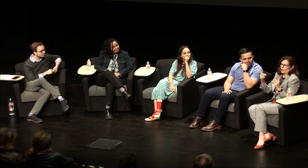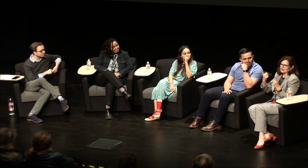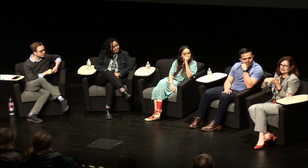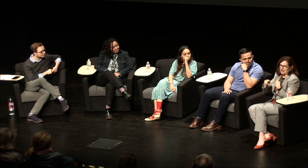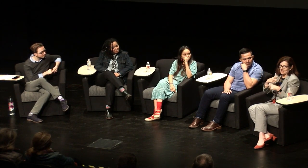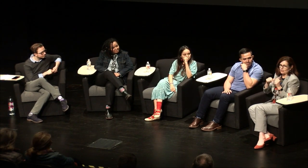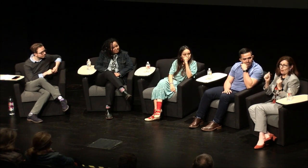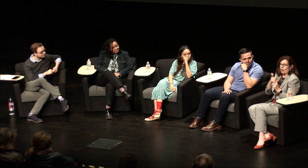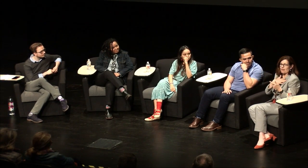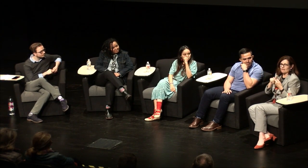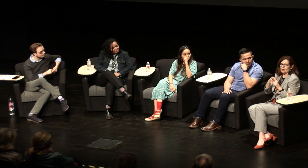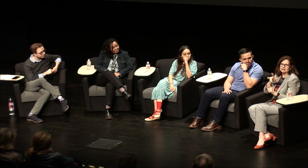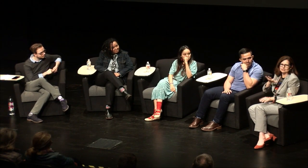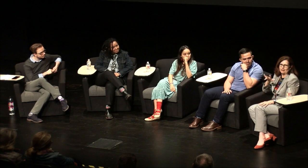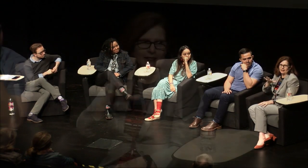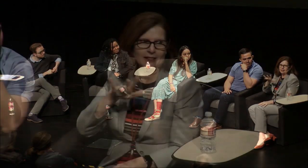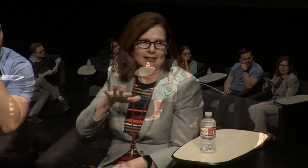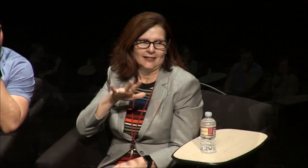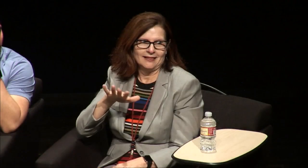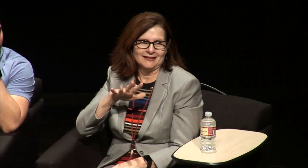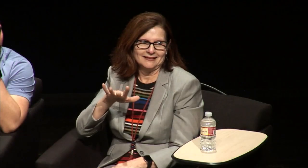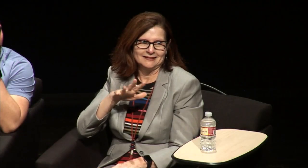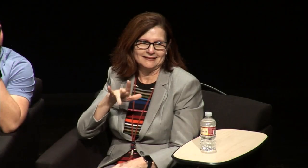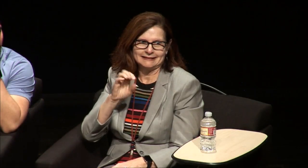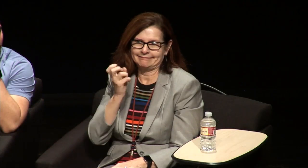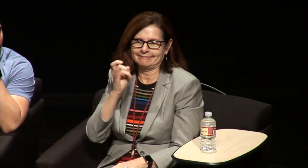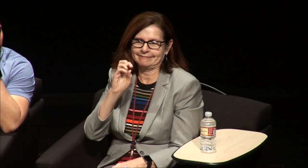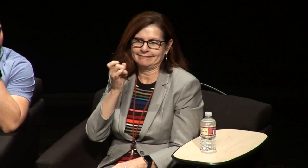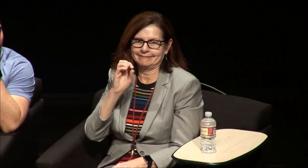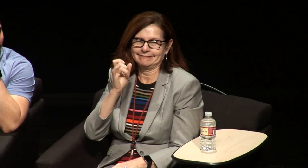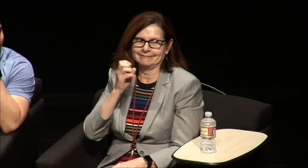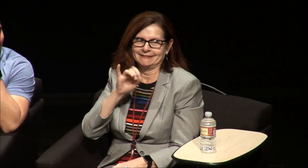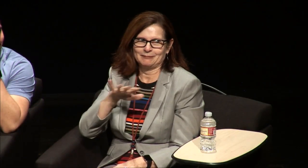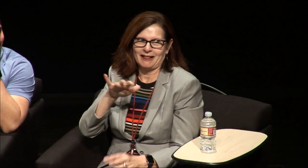were no signing songs all my all my friends all my hearing friends would